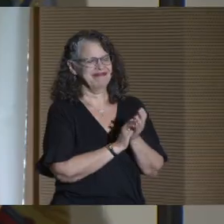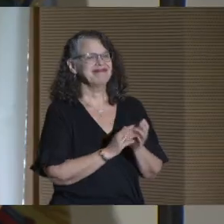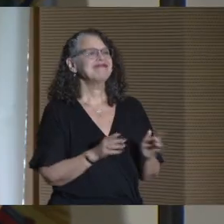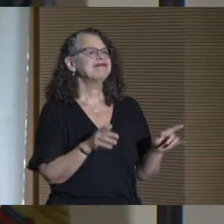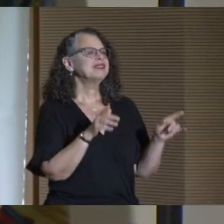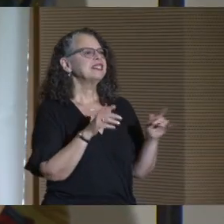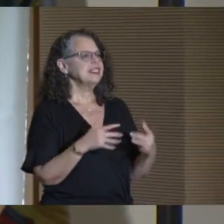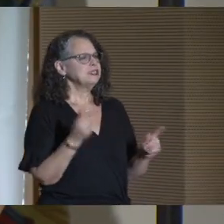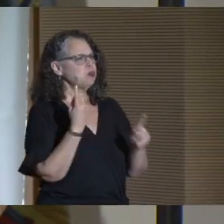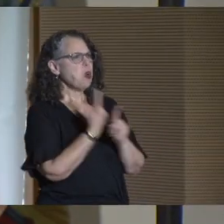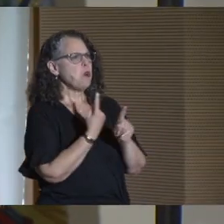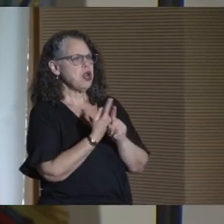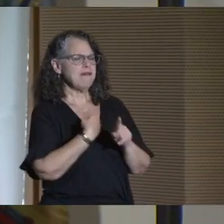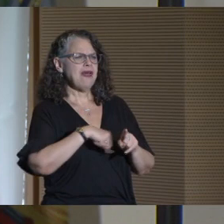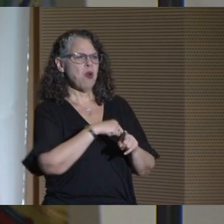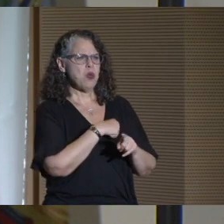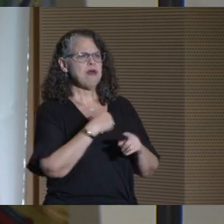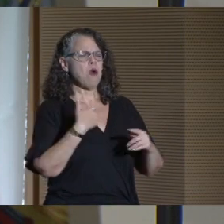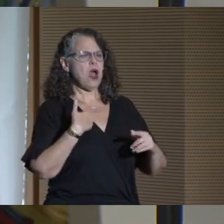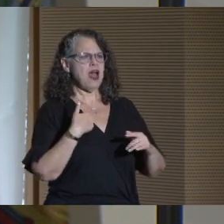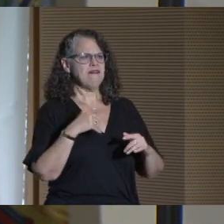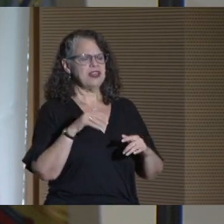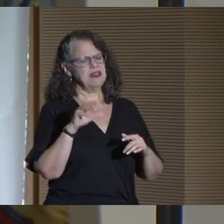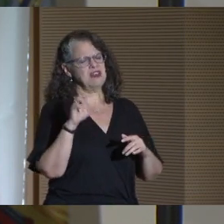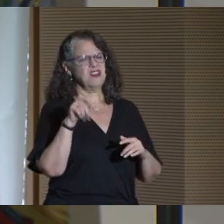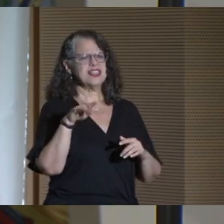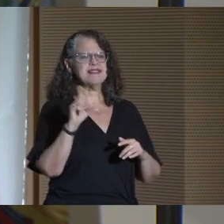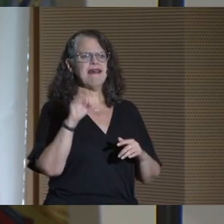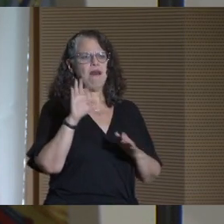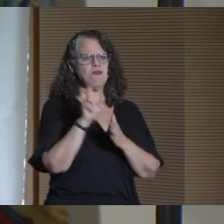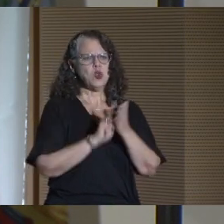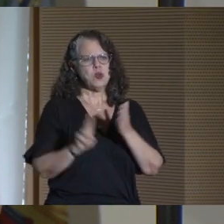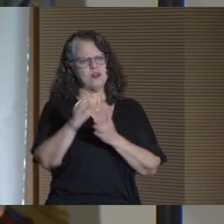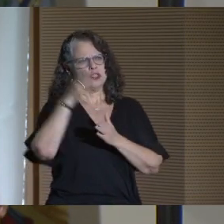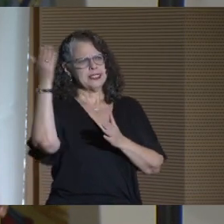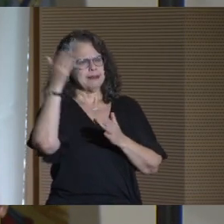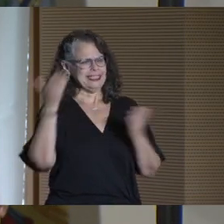It is fitting that we're holding our state of the university at Hunter College,